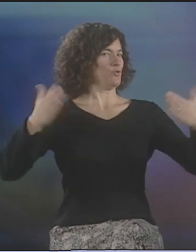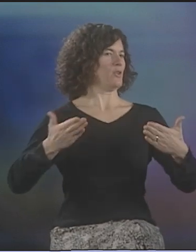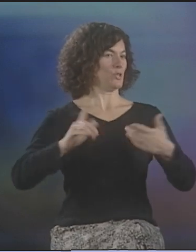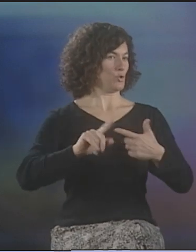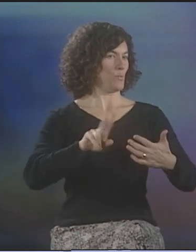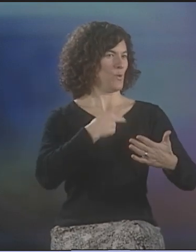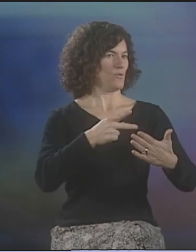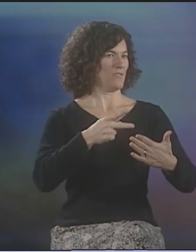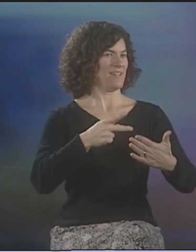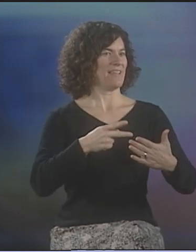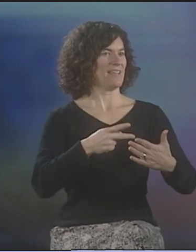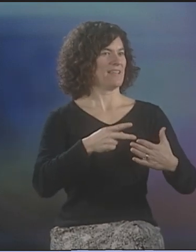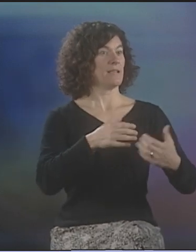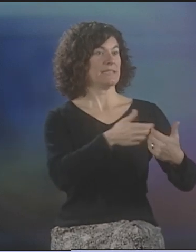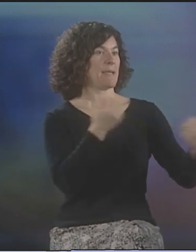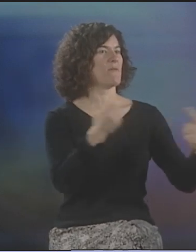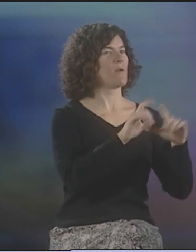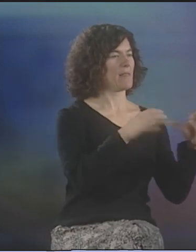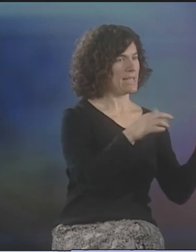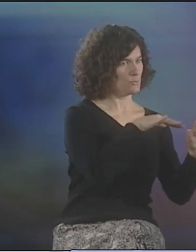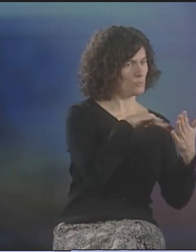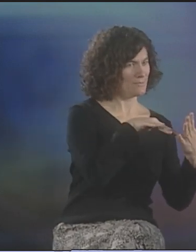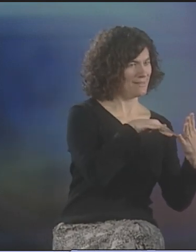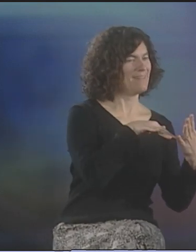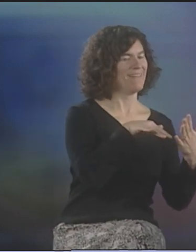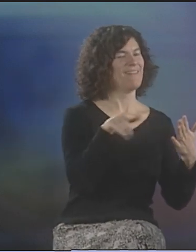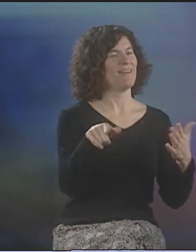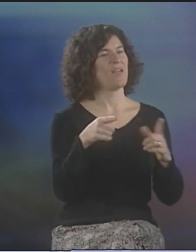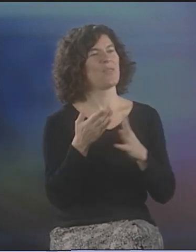MY INTRODUCTION TO POETRY, SEPARATE THAN STUDY IN THE CLASSROOM,